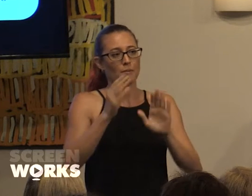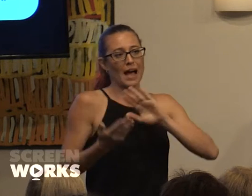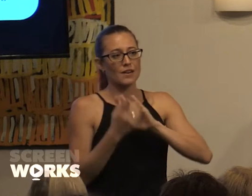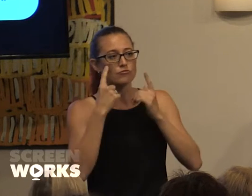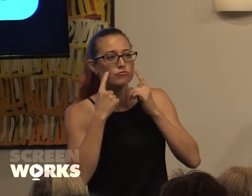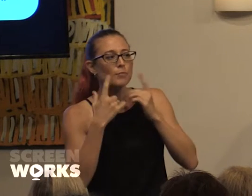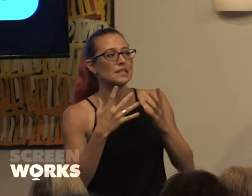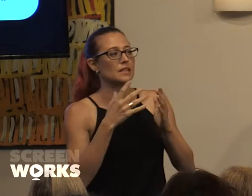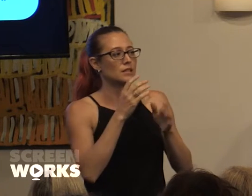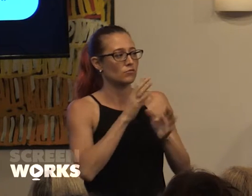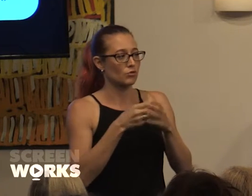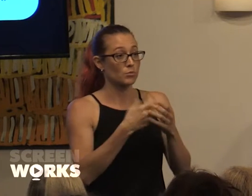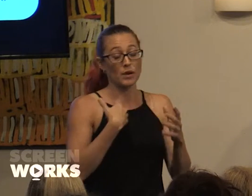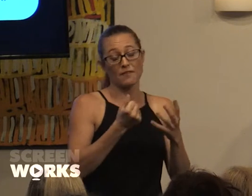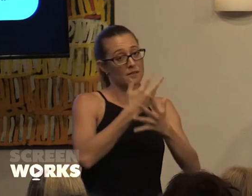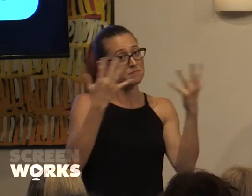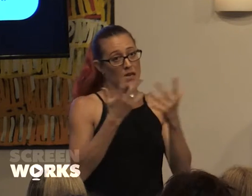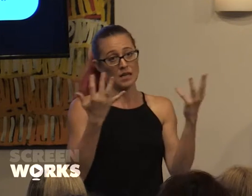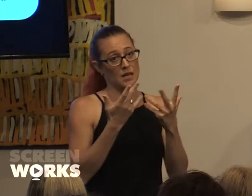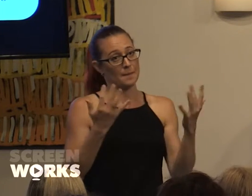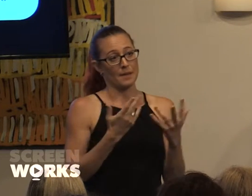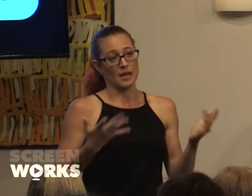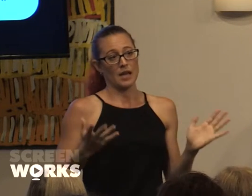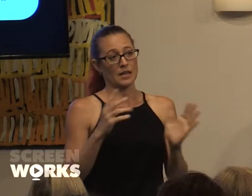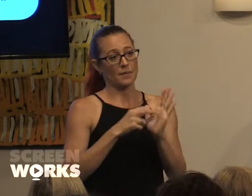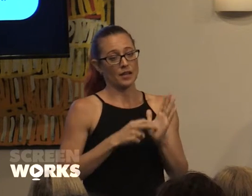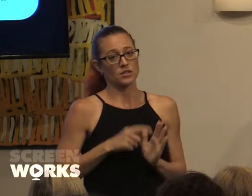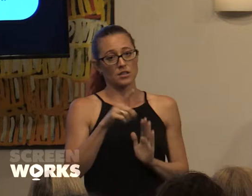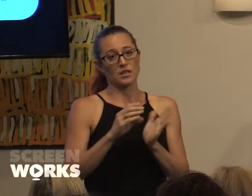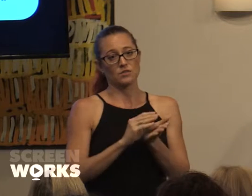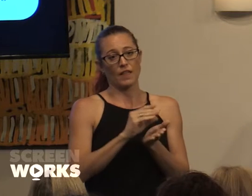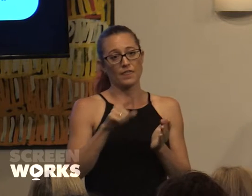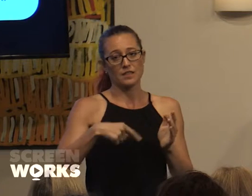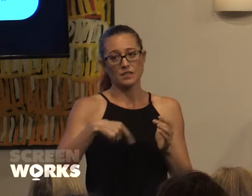we've had a record number of applications this year to this fund. Our new initiative for emerging